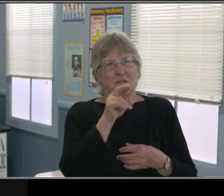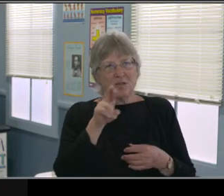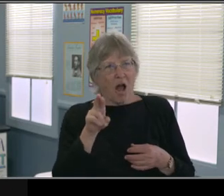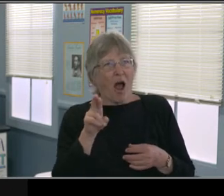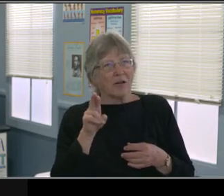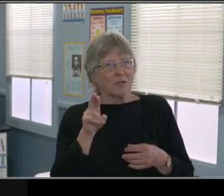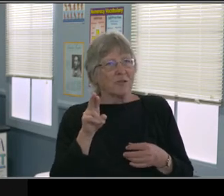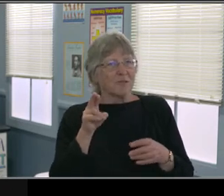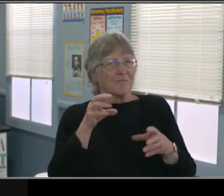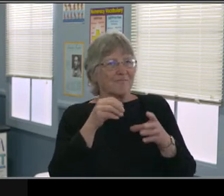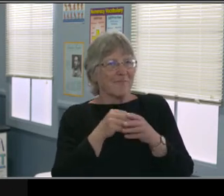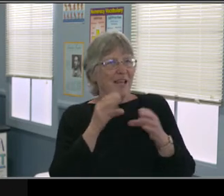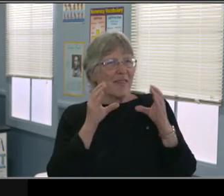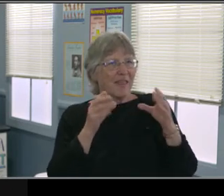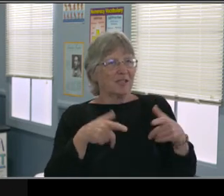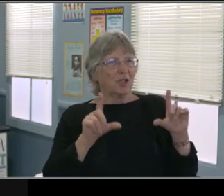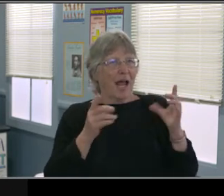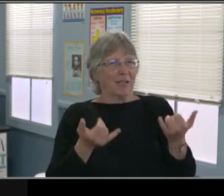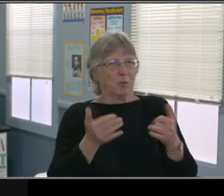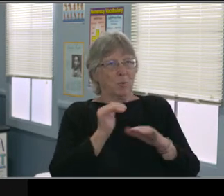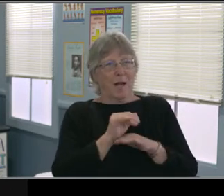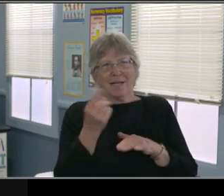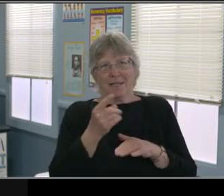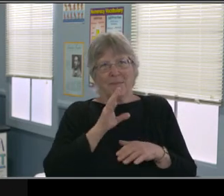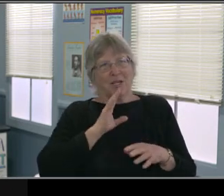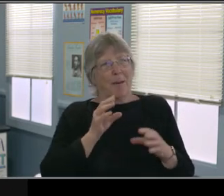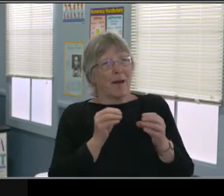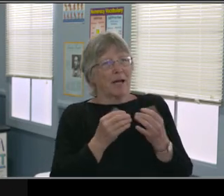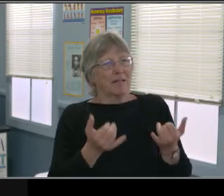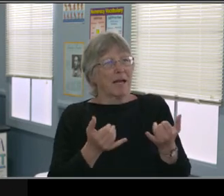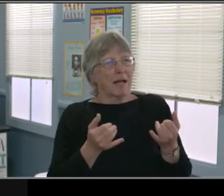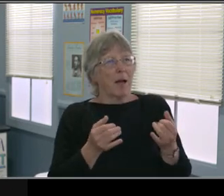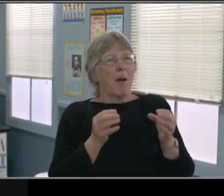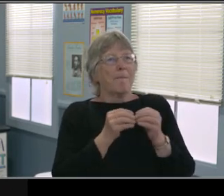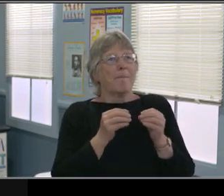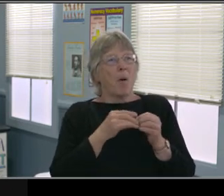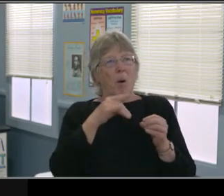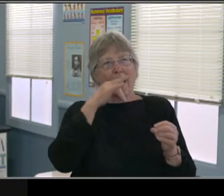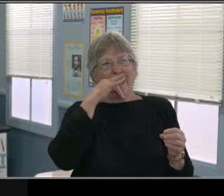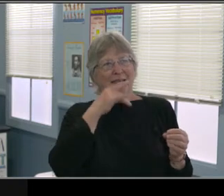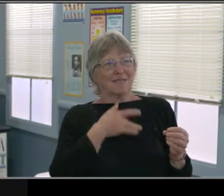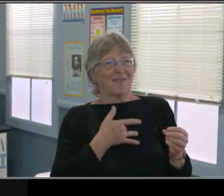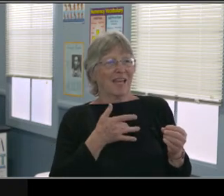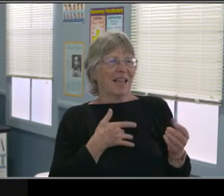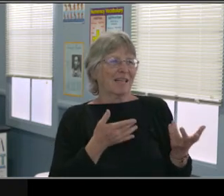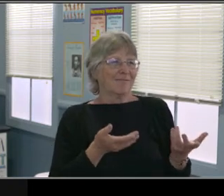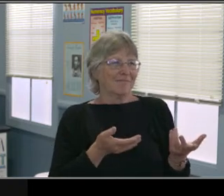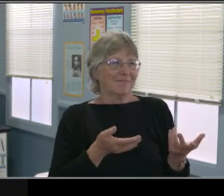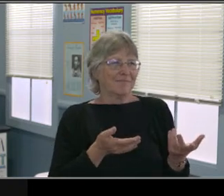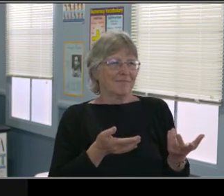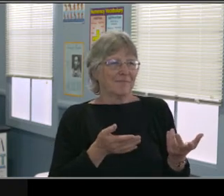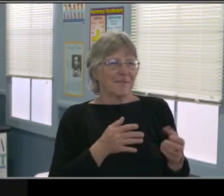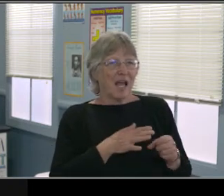Webinars and trainings for teachers, not just in terms of virtual delivery of information, but dealing with stressors